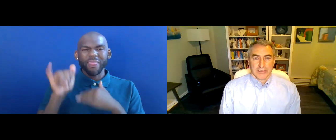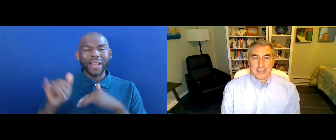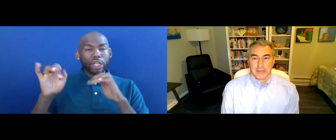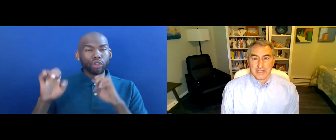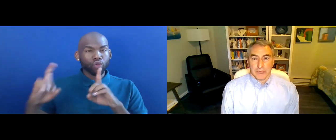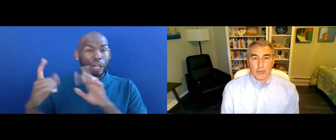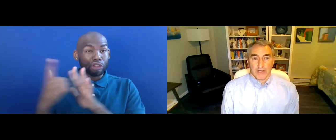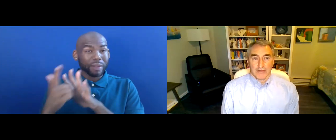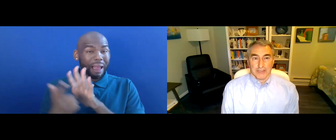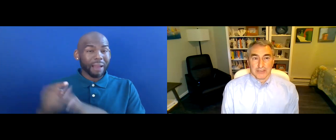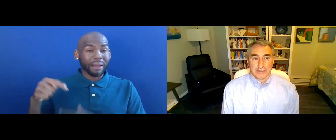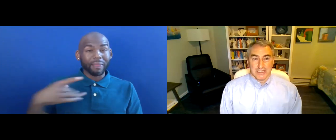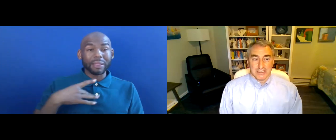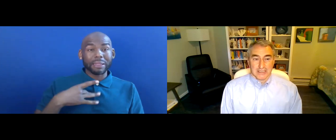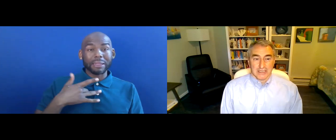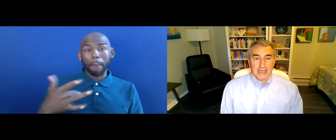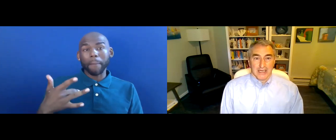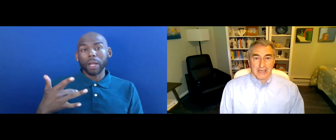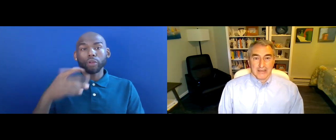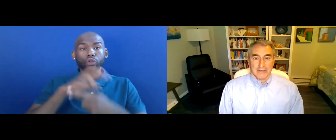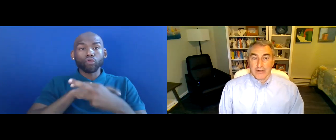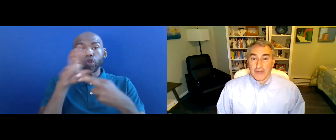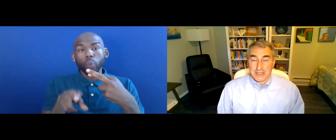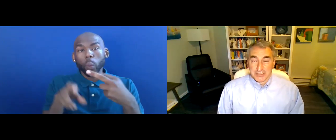THIS TYPICALLY WILL RESULT IN GUIDANCE WHICH